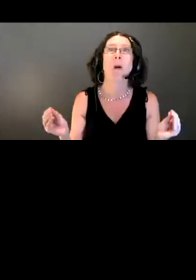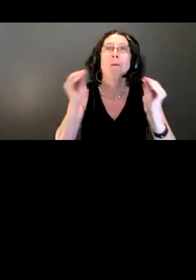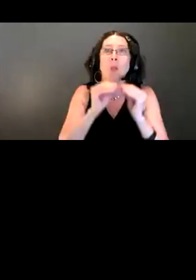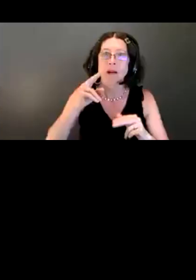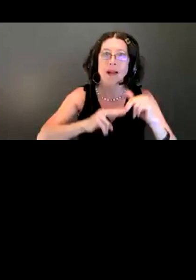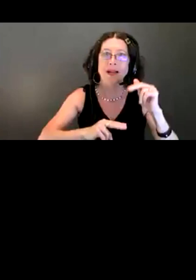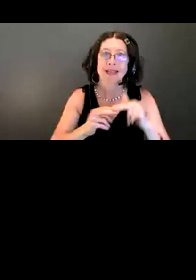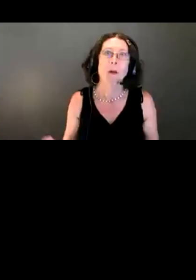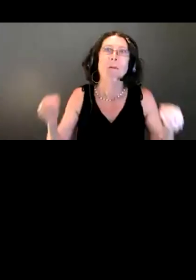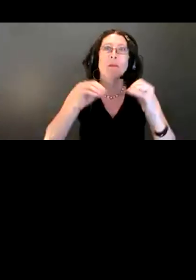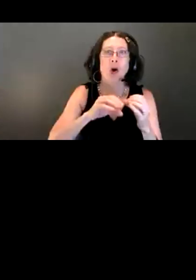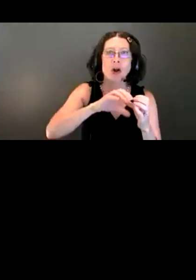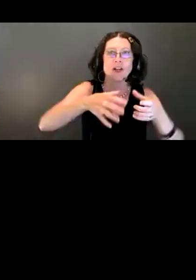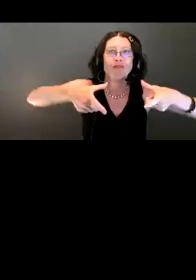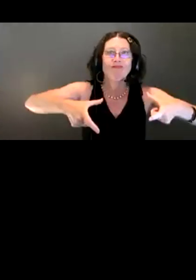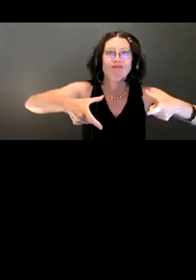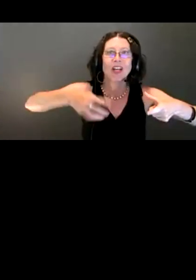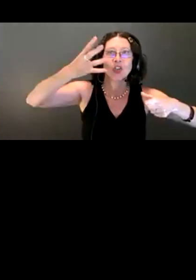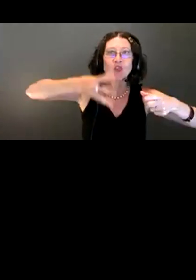You've seen your area grow, so there's a lot more wastewater